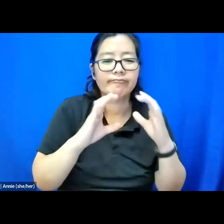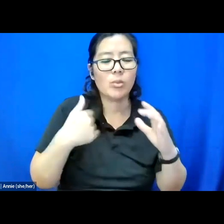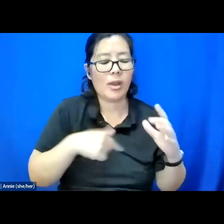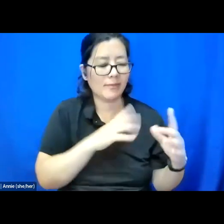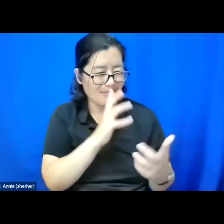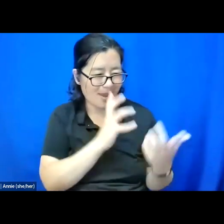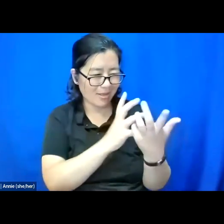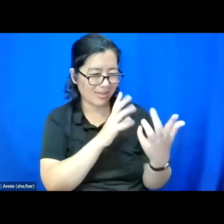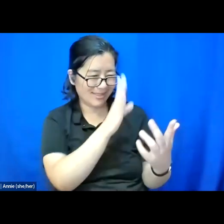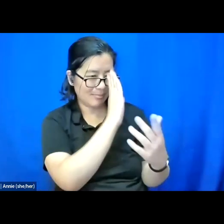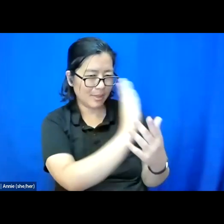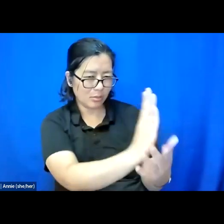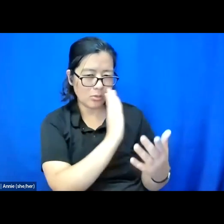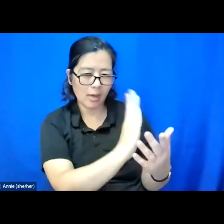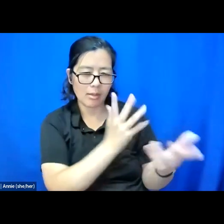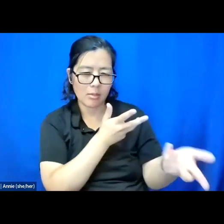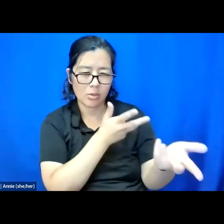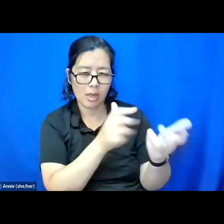A lot of times, I get online.